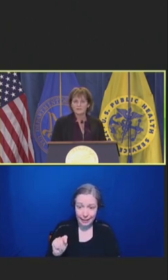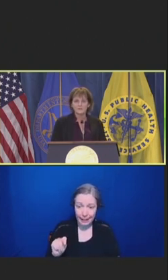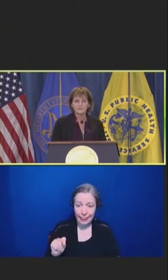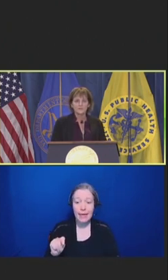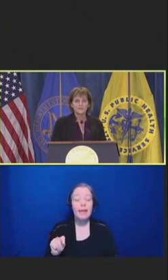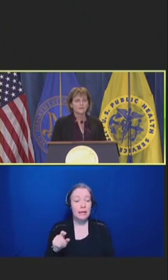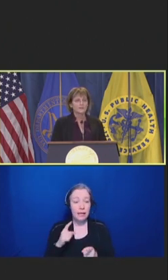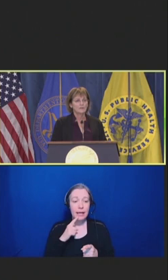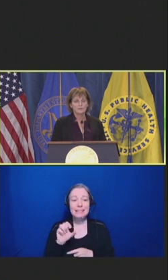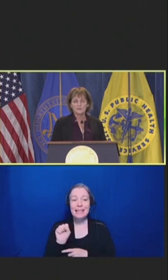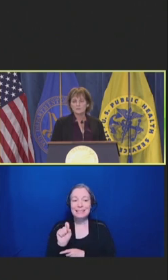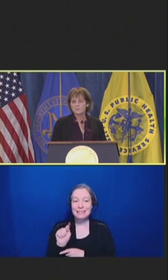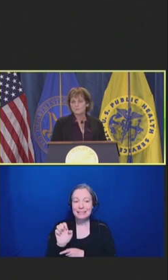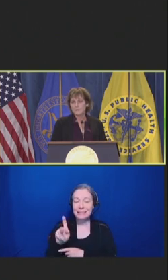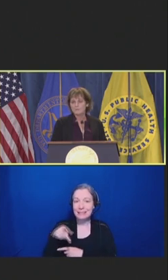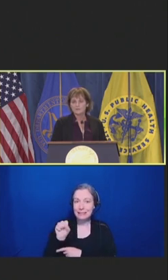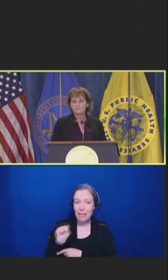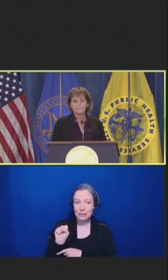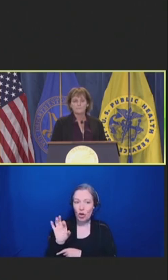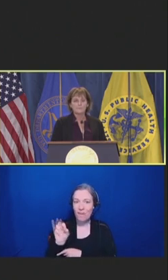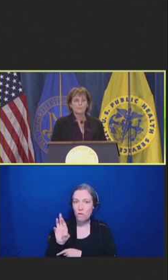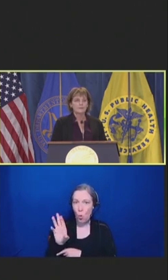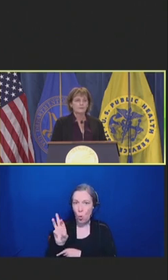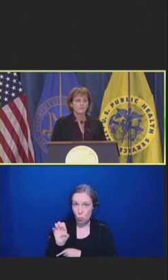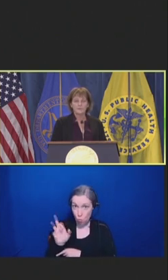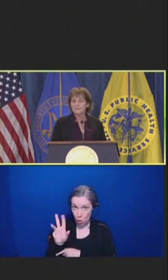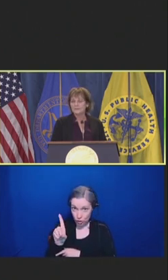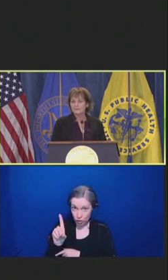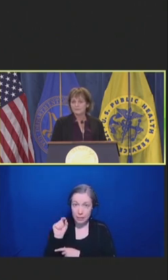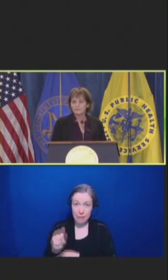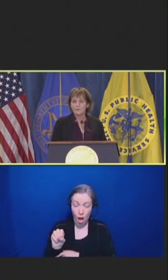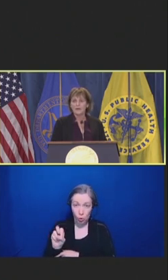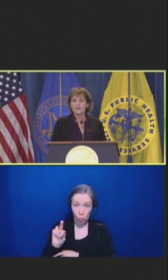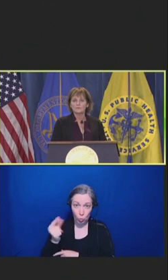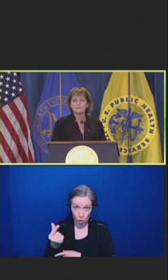access, no need to be a member, no email even required.